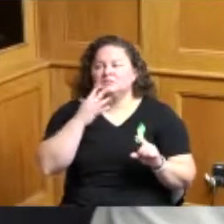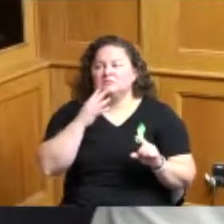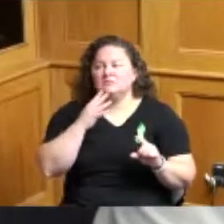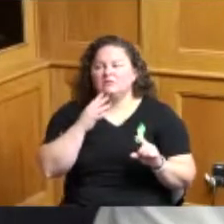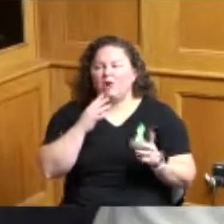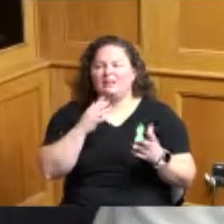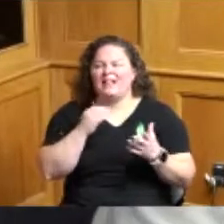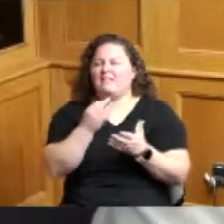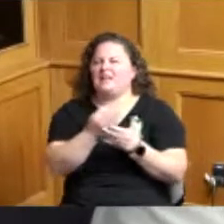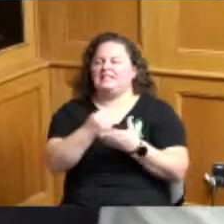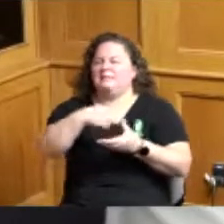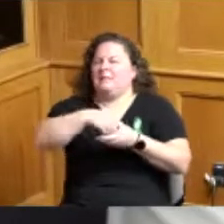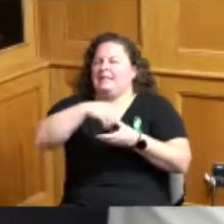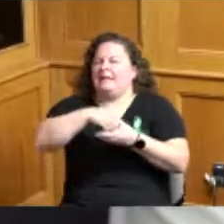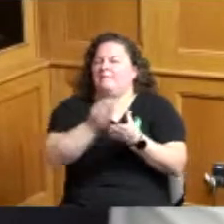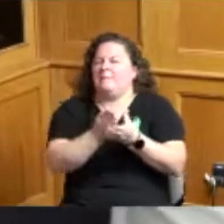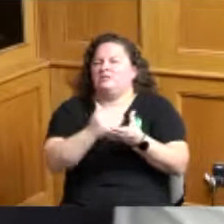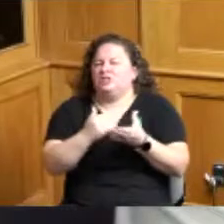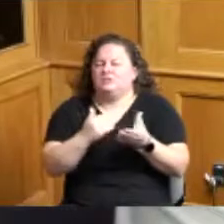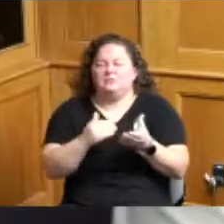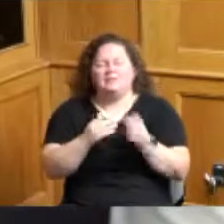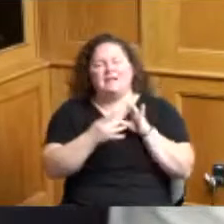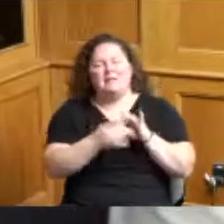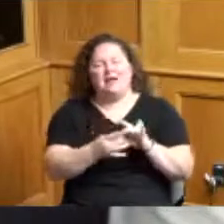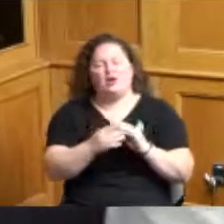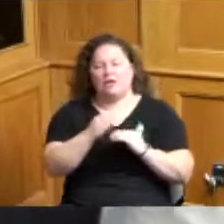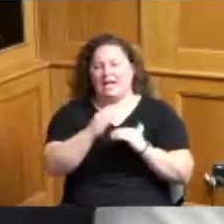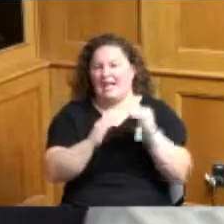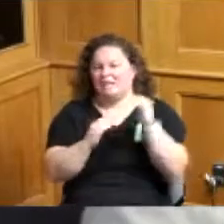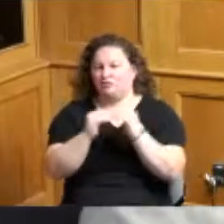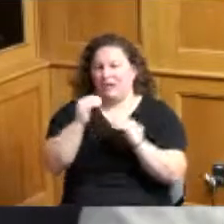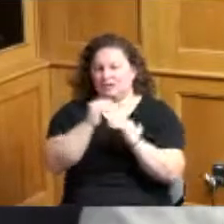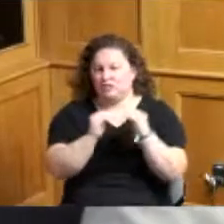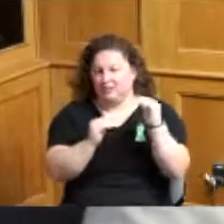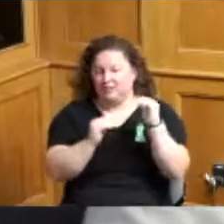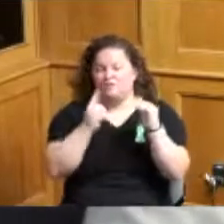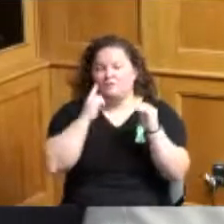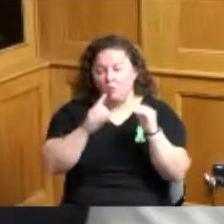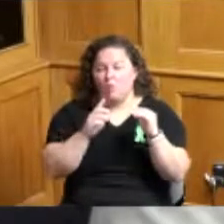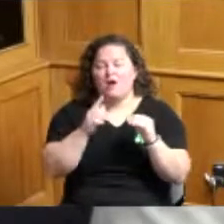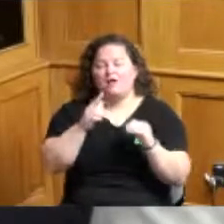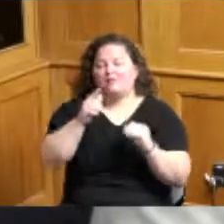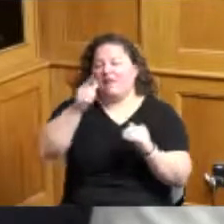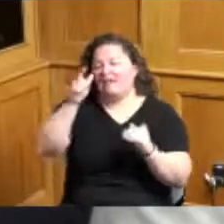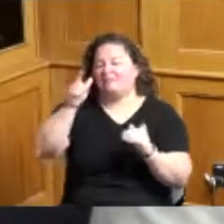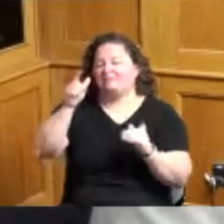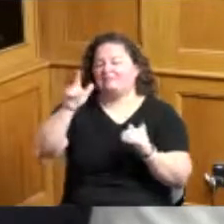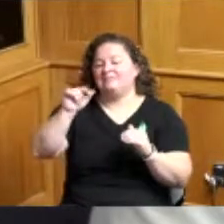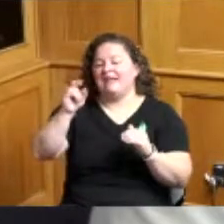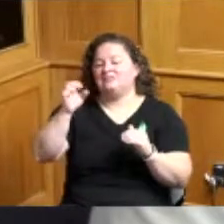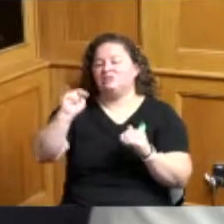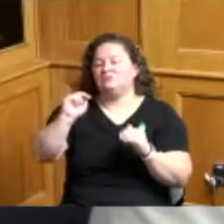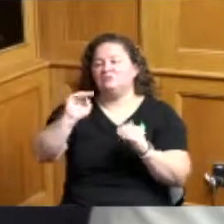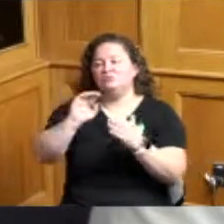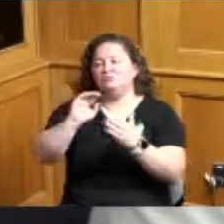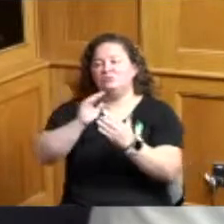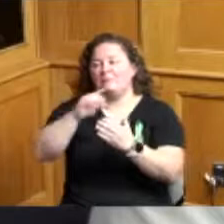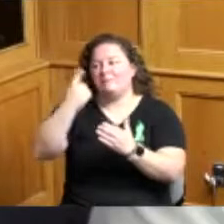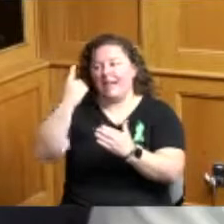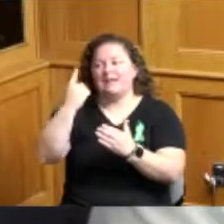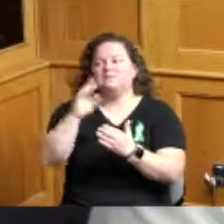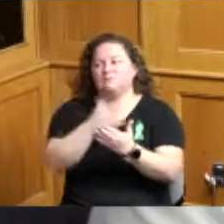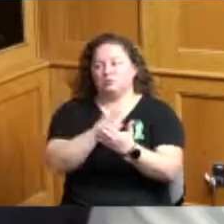but it's on the construction side of the black music walk of fame and I think that if I'm not